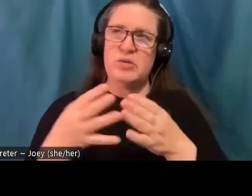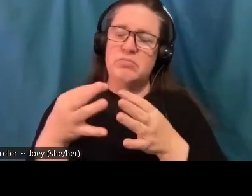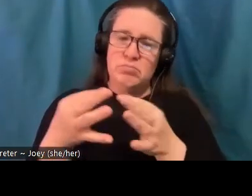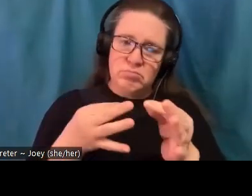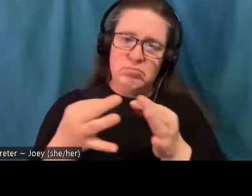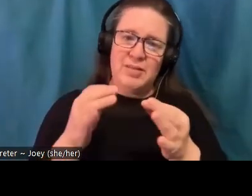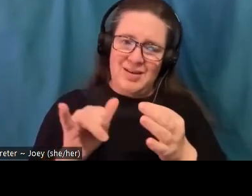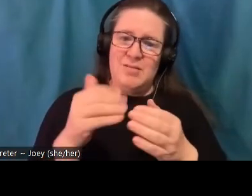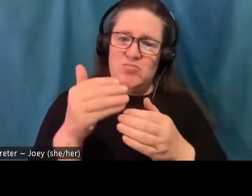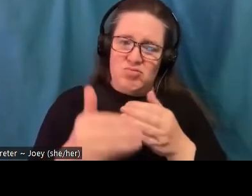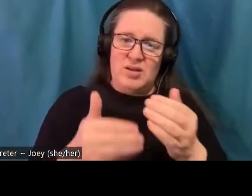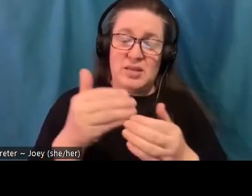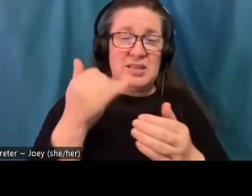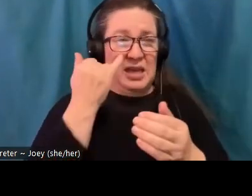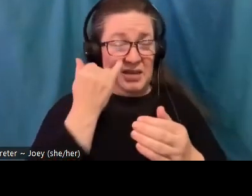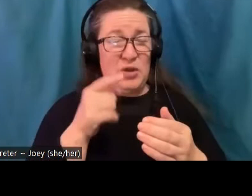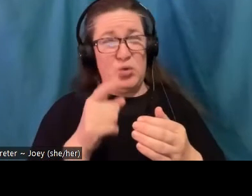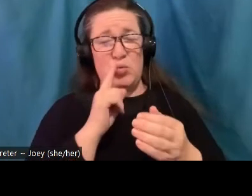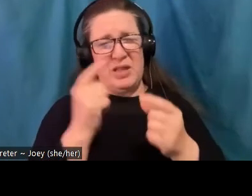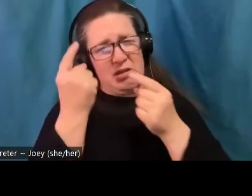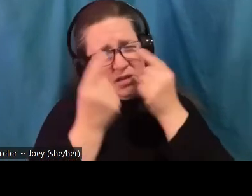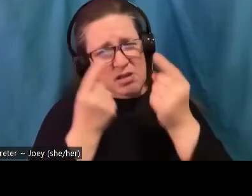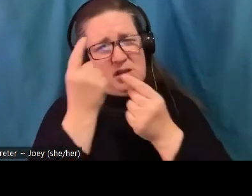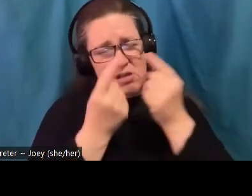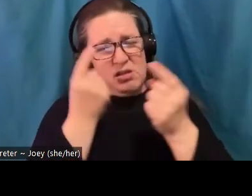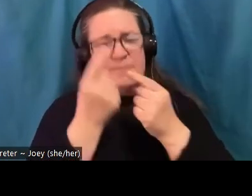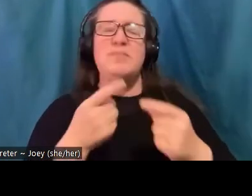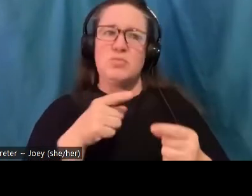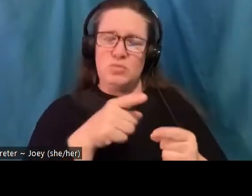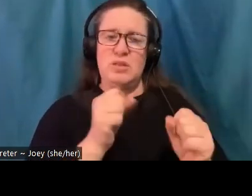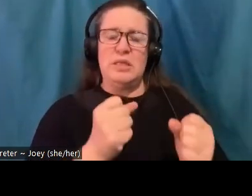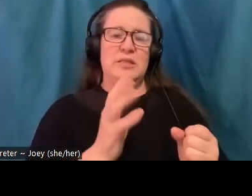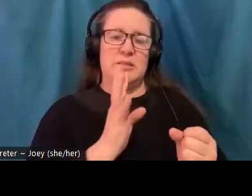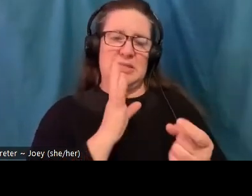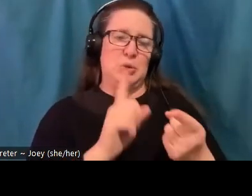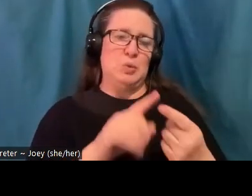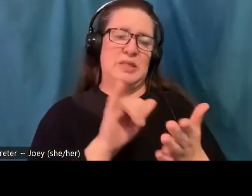appreciate the first hand account of somebody who can speak to that much more knowledgeably than than I can.